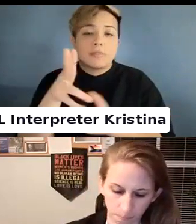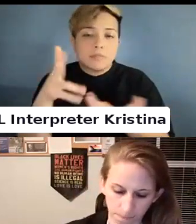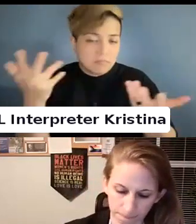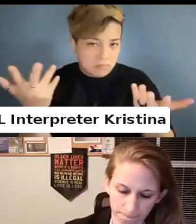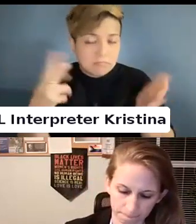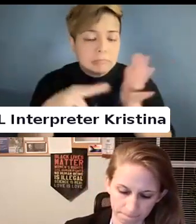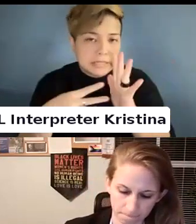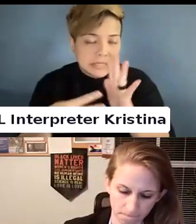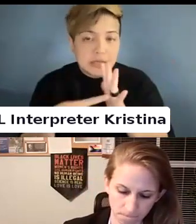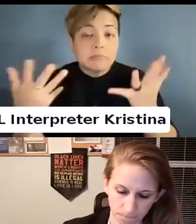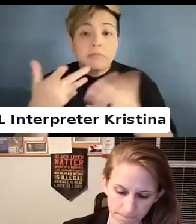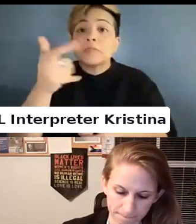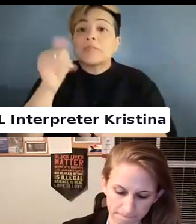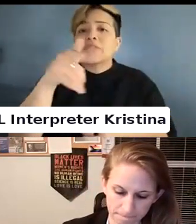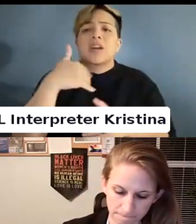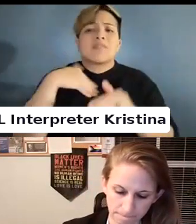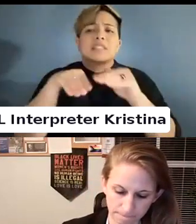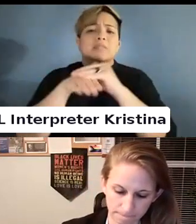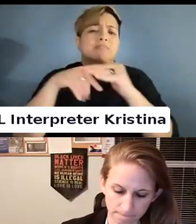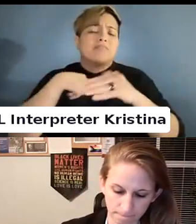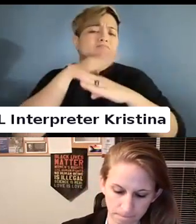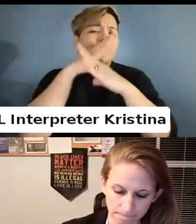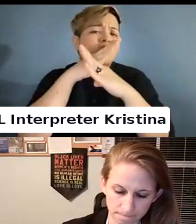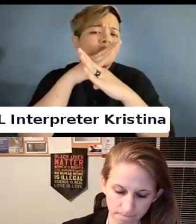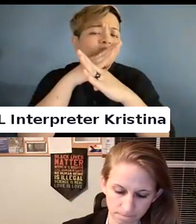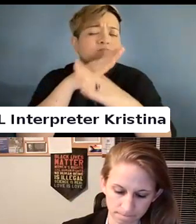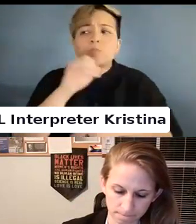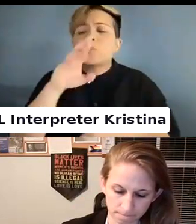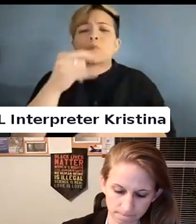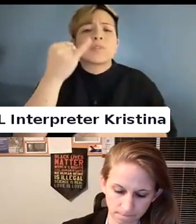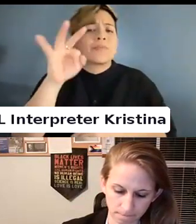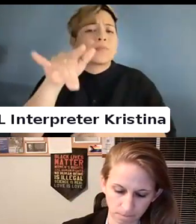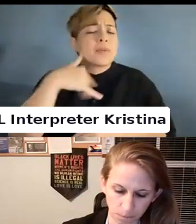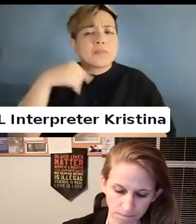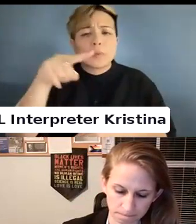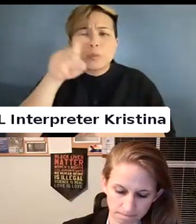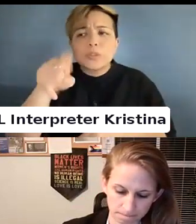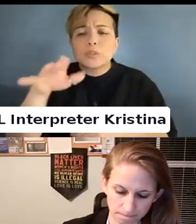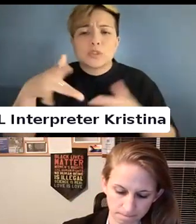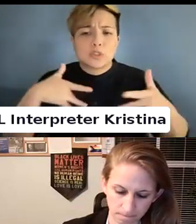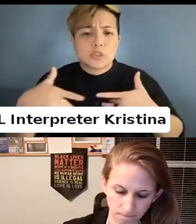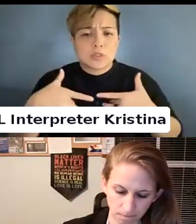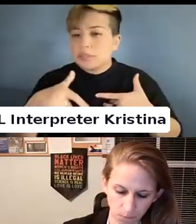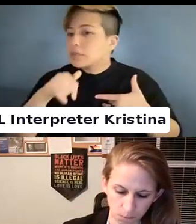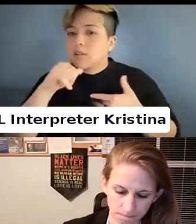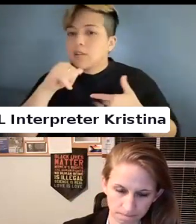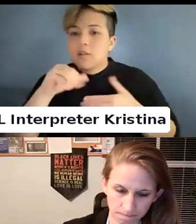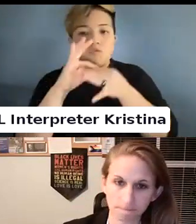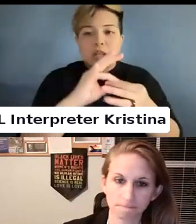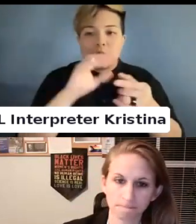If you have an accessibility barrier or question or concern unrelated to the content of the